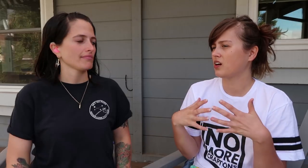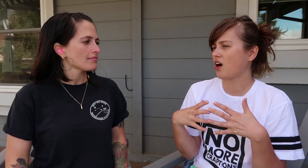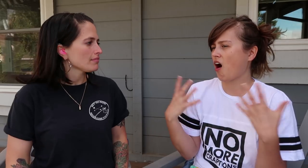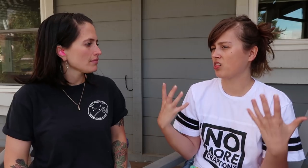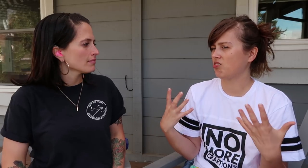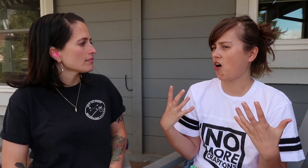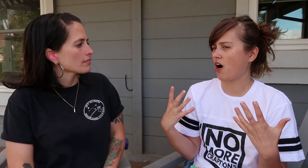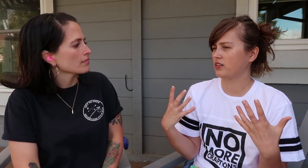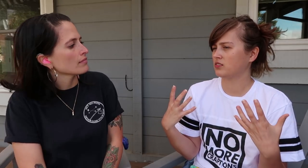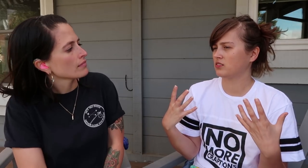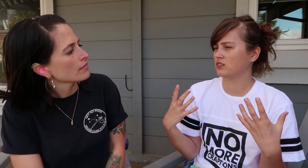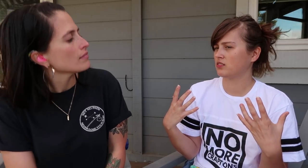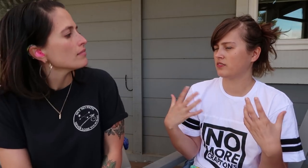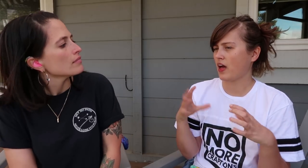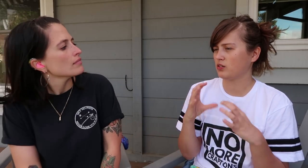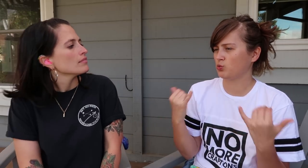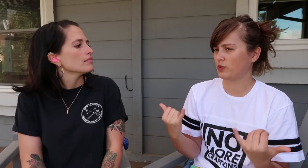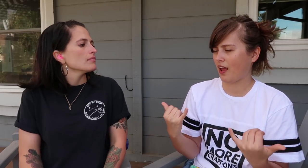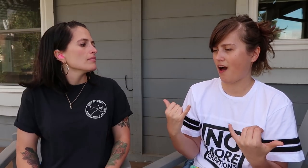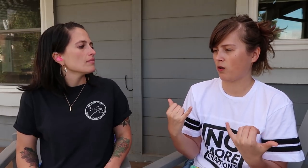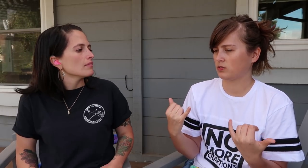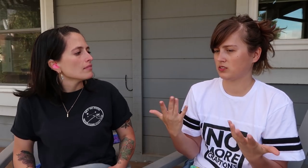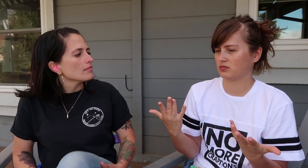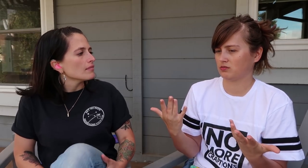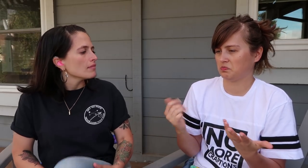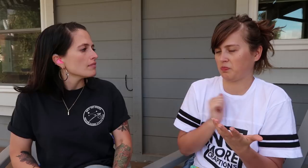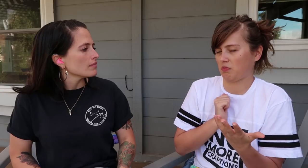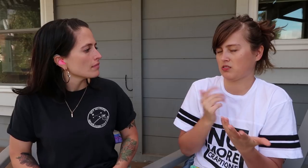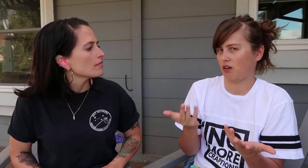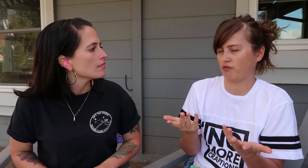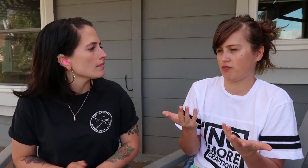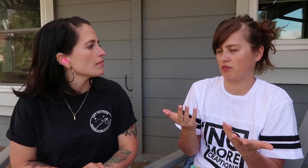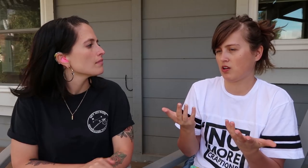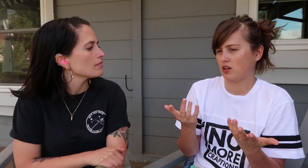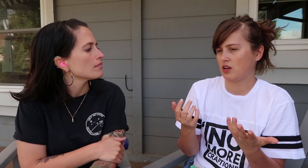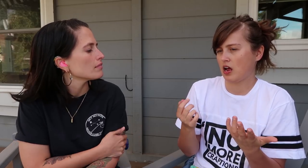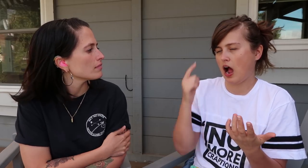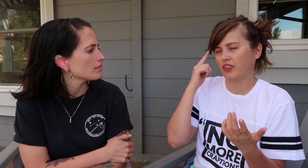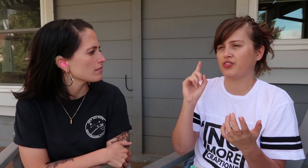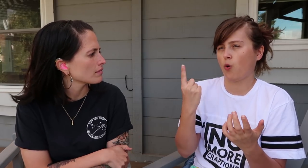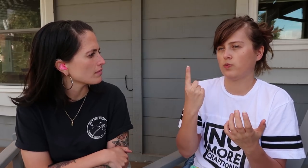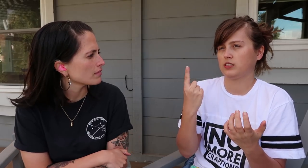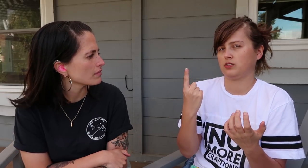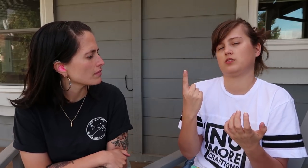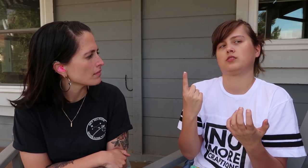A lot that I do now is just being by myself. I think the only-